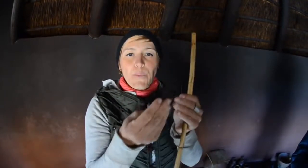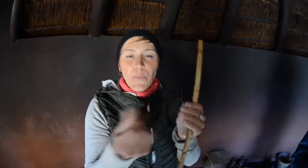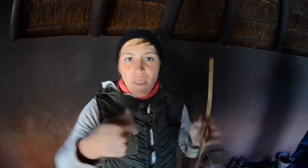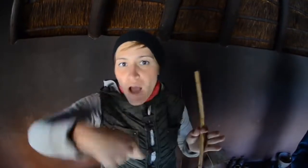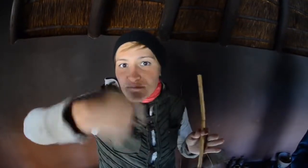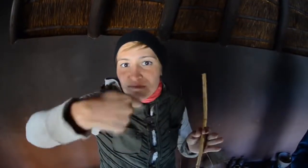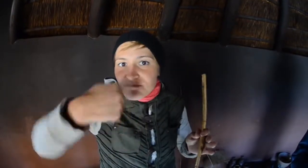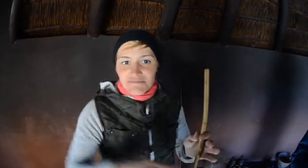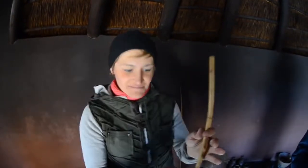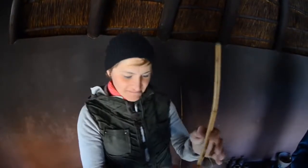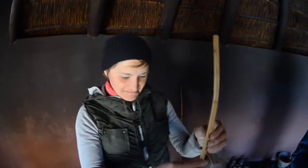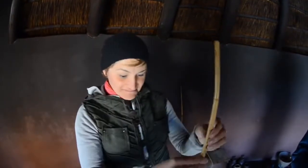down the oats to make it edible.